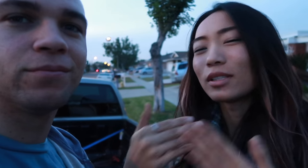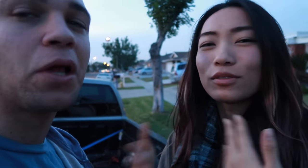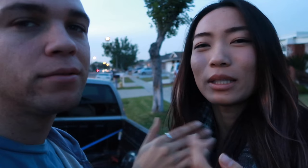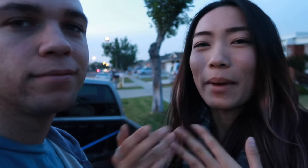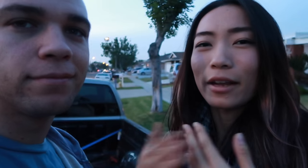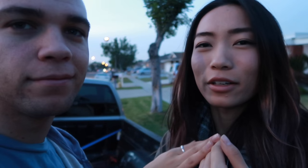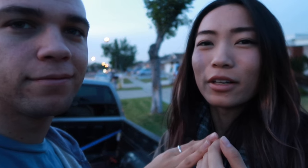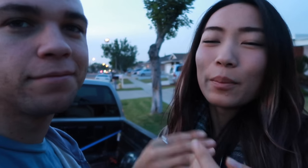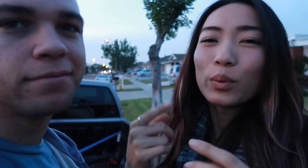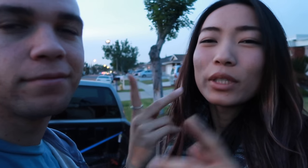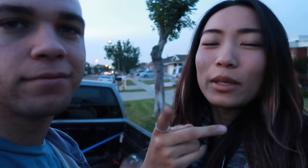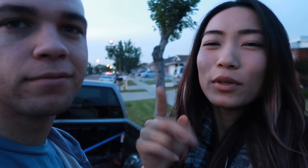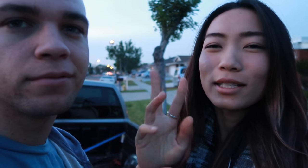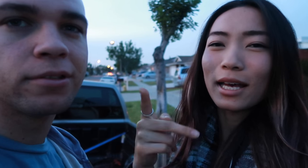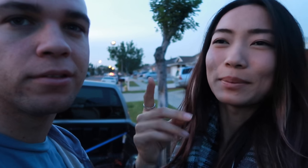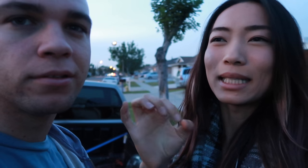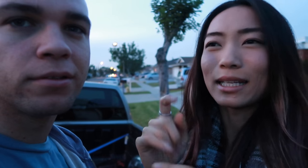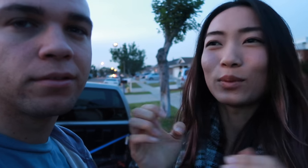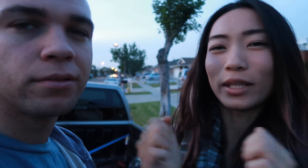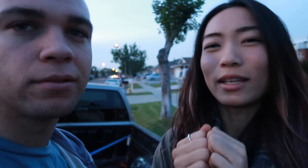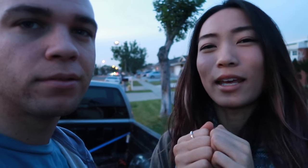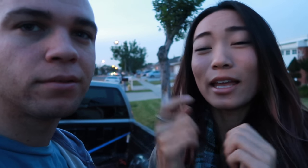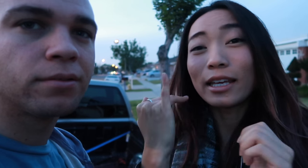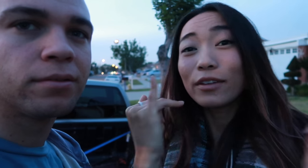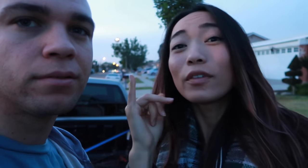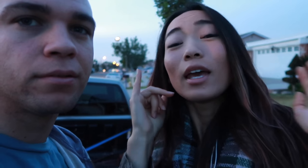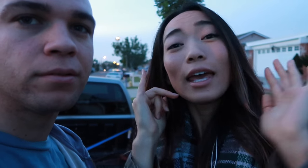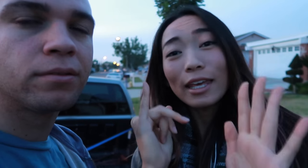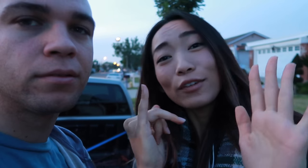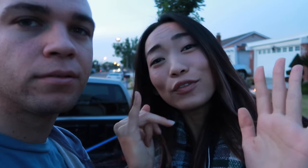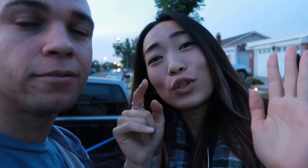it doesn't really matter but we'll keep you guys updated with it. And if if you